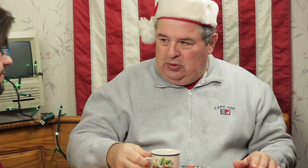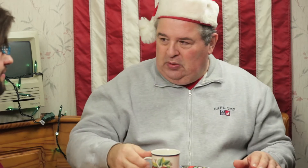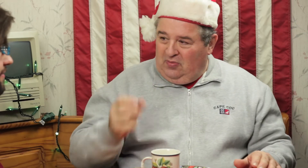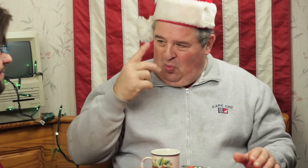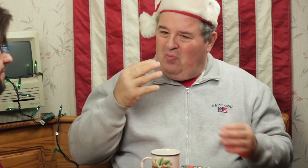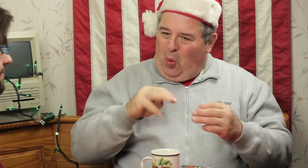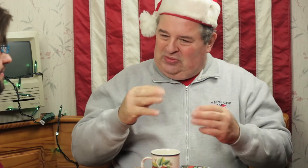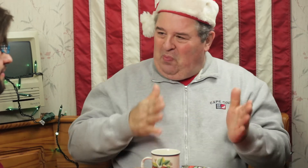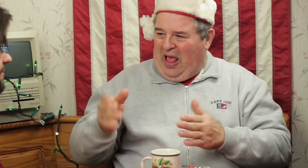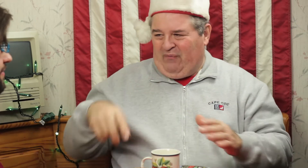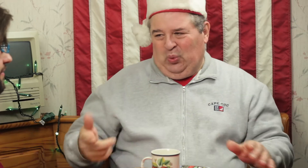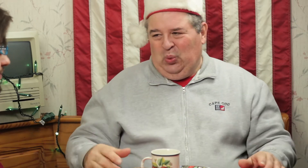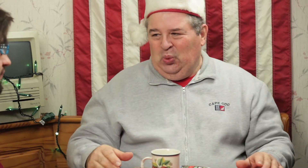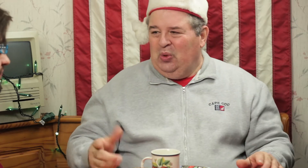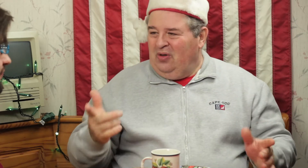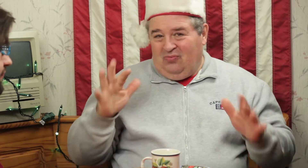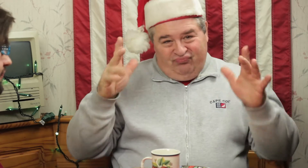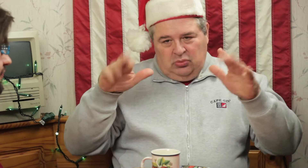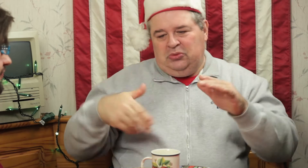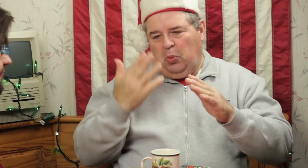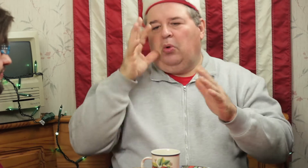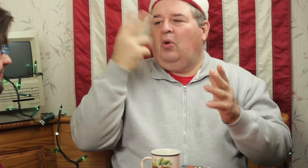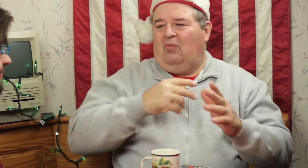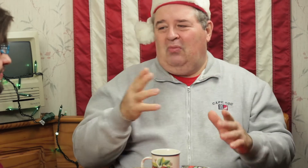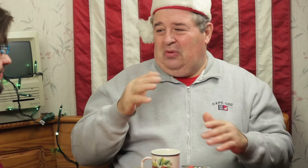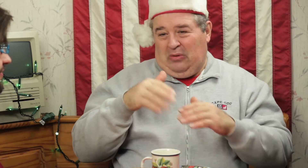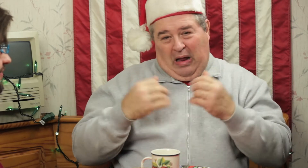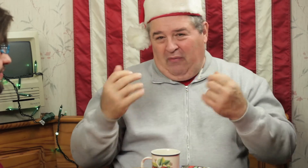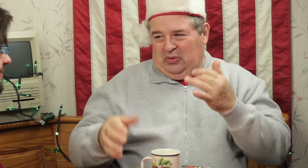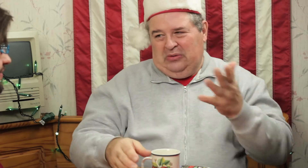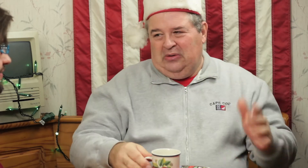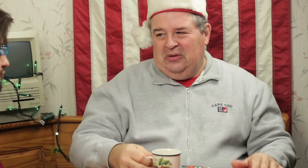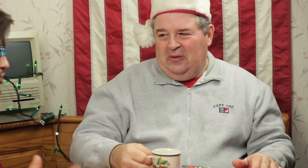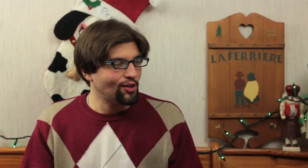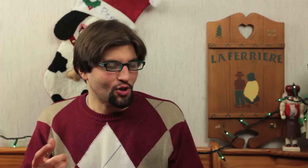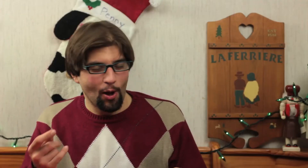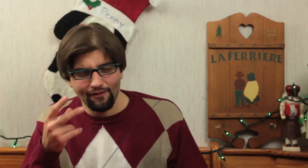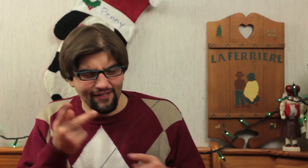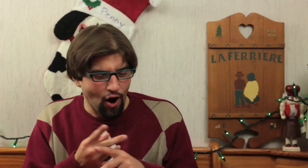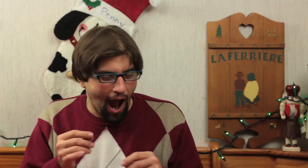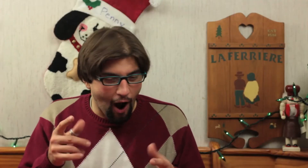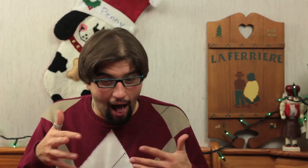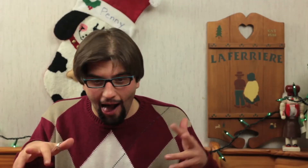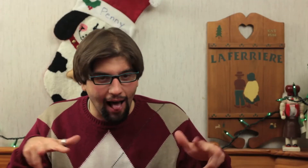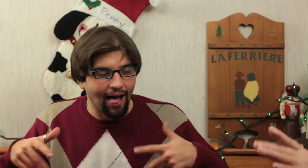But we'd have to plan a motel. Have fun then sleep overnight and leave in the morning. Night Driving? forget it.